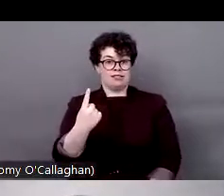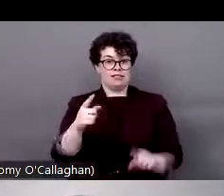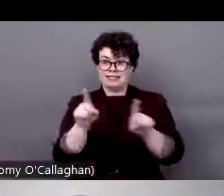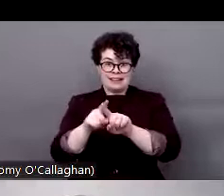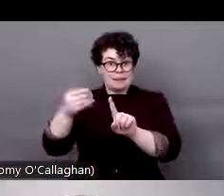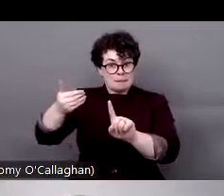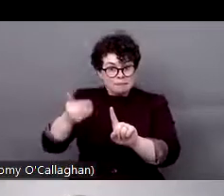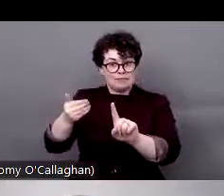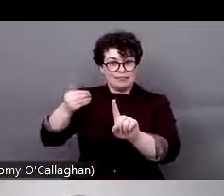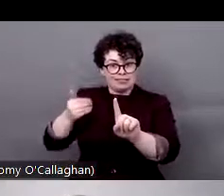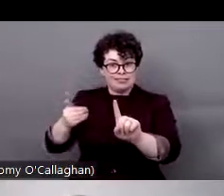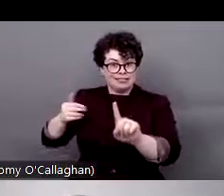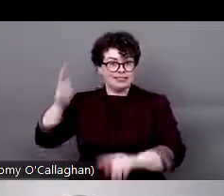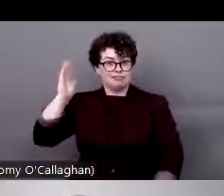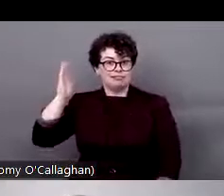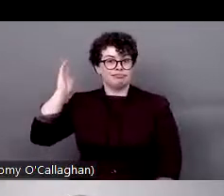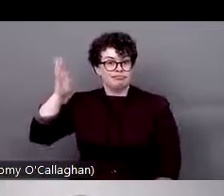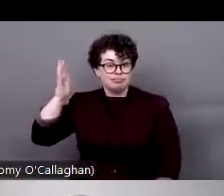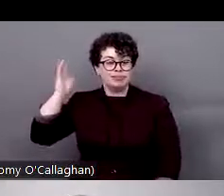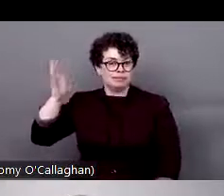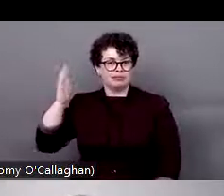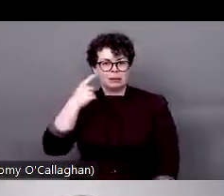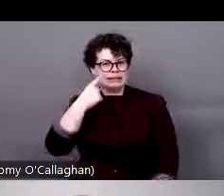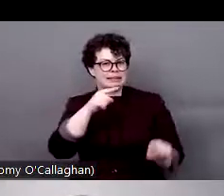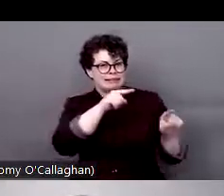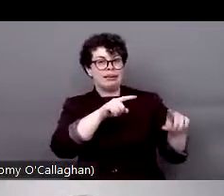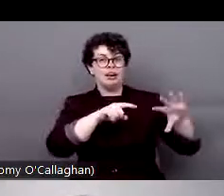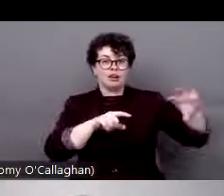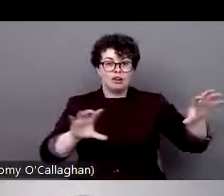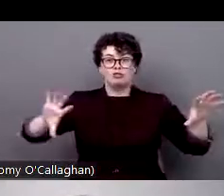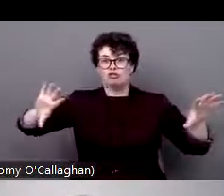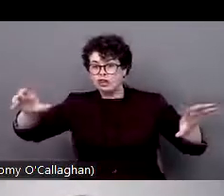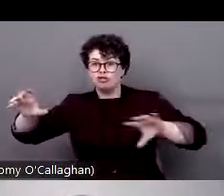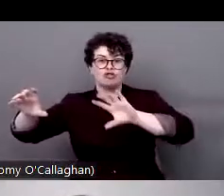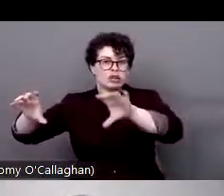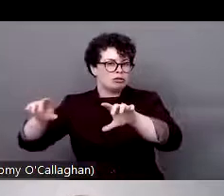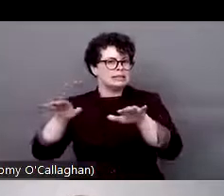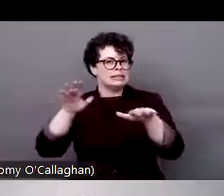speakers have been saying, there are some common issues around the lack